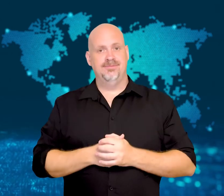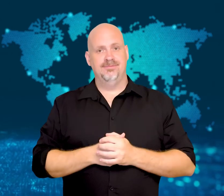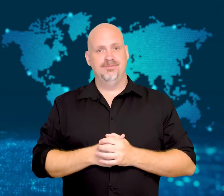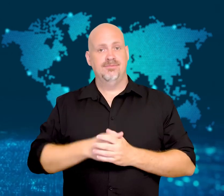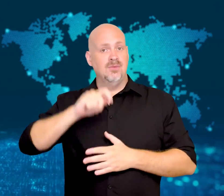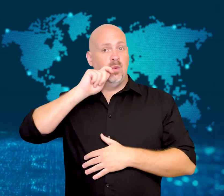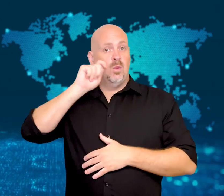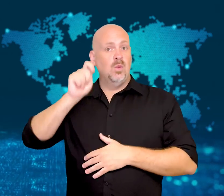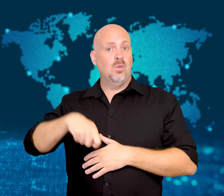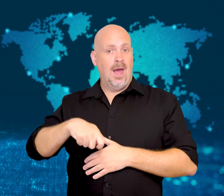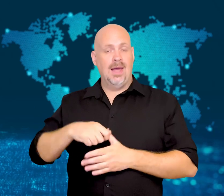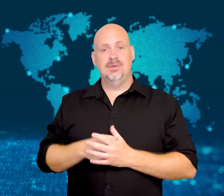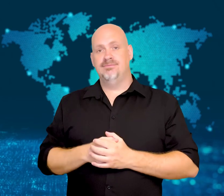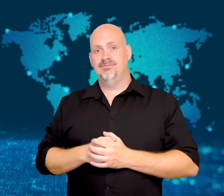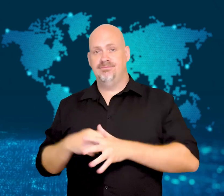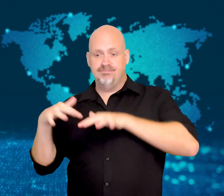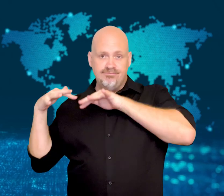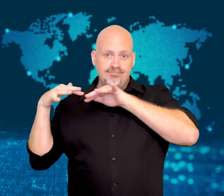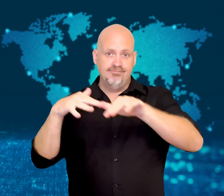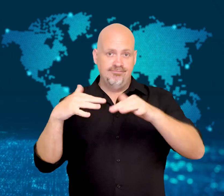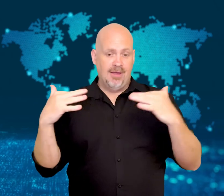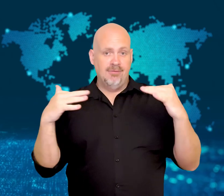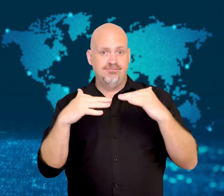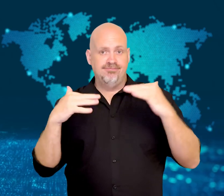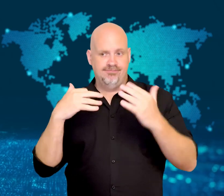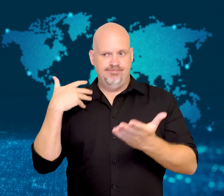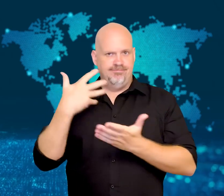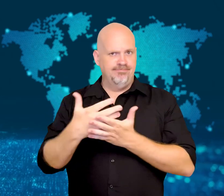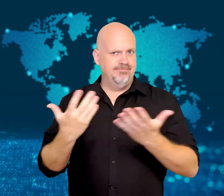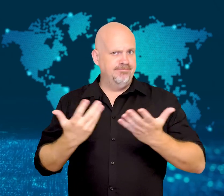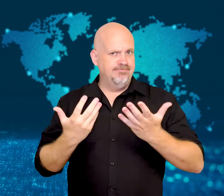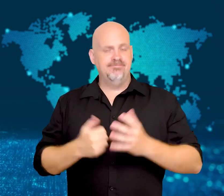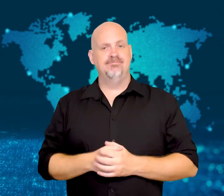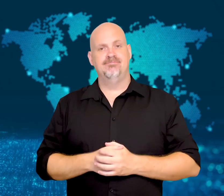Invasion update.